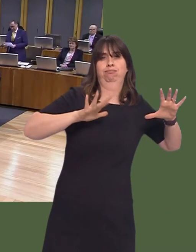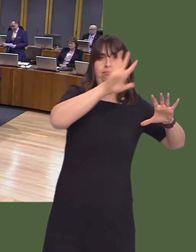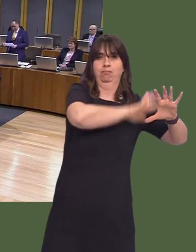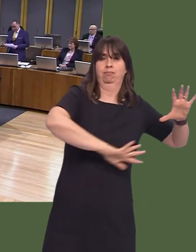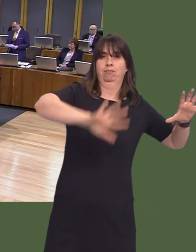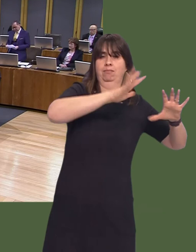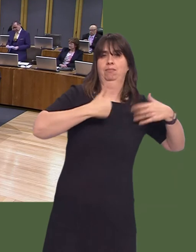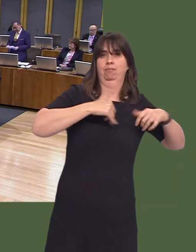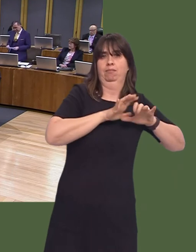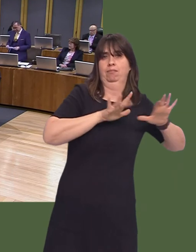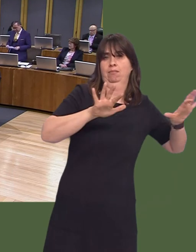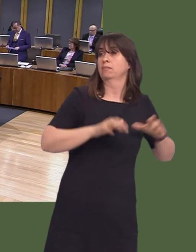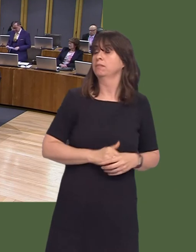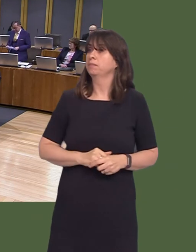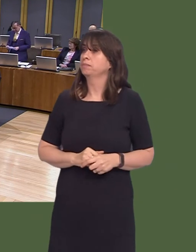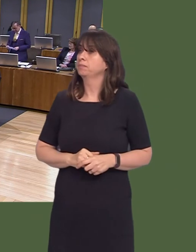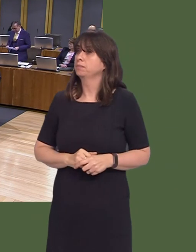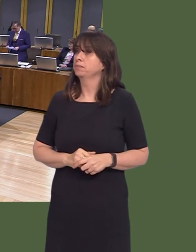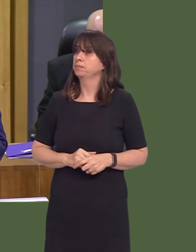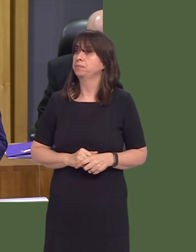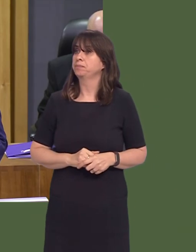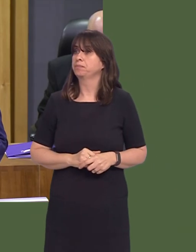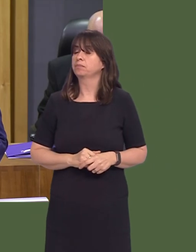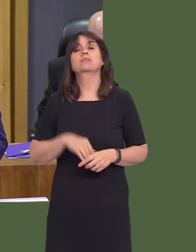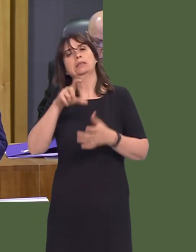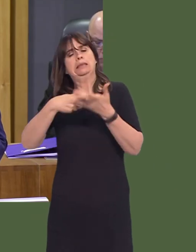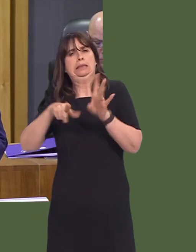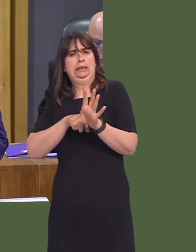with what you've hinted at thereóthat our cities are a great resource with regional